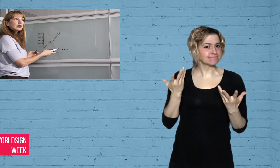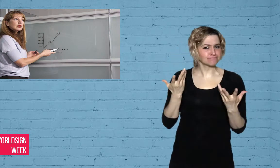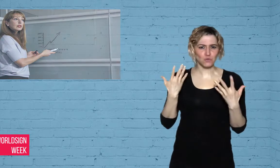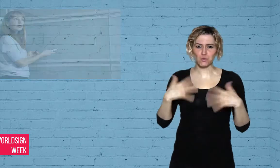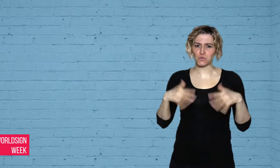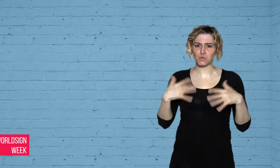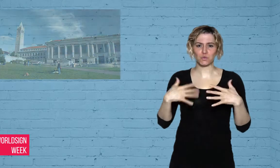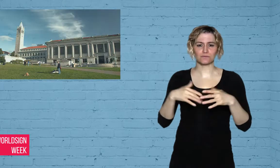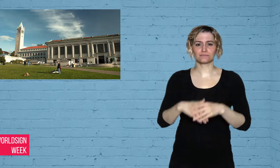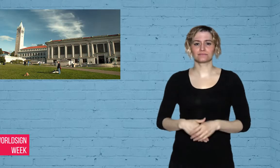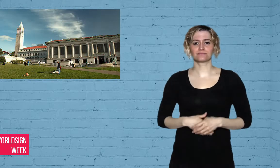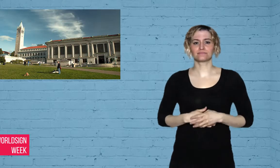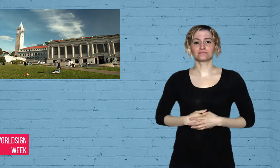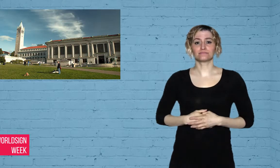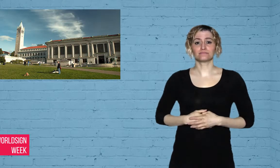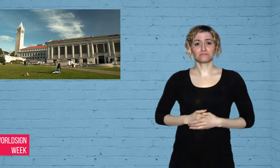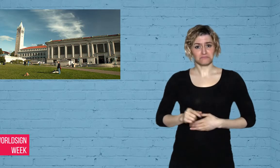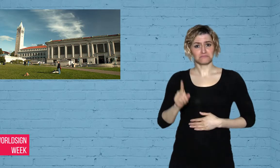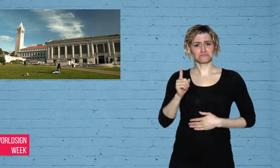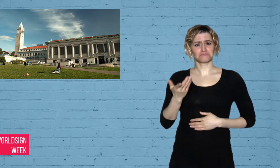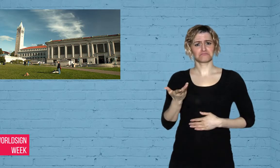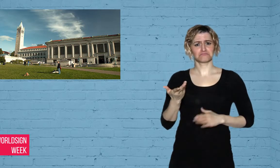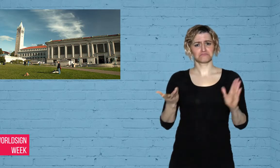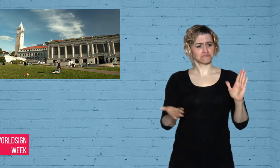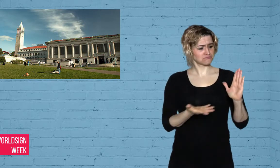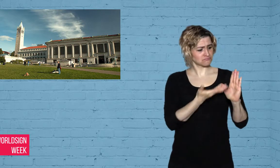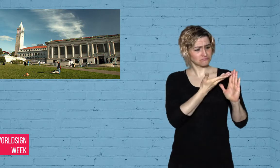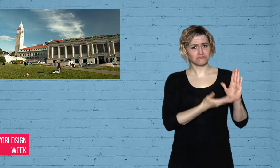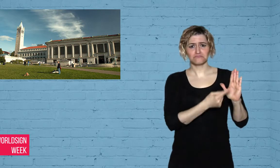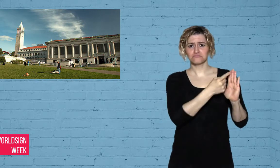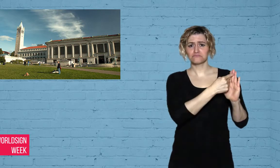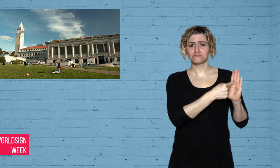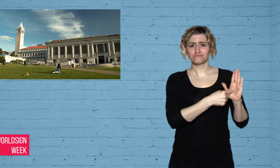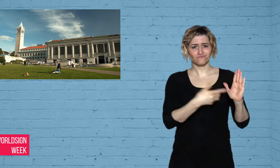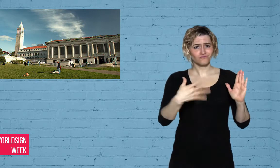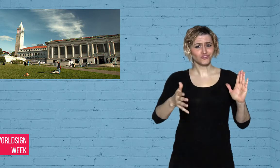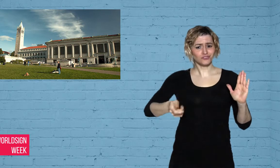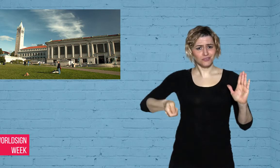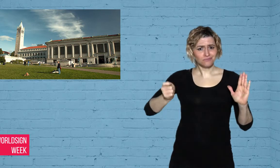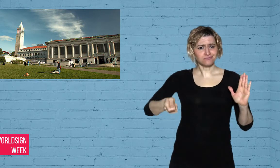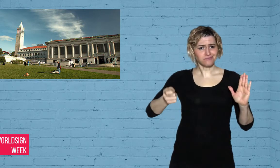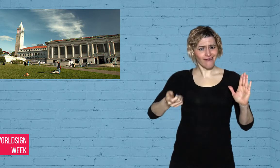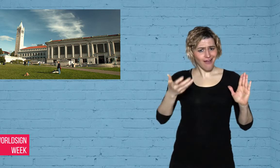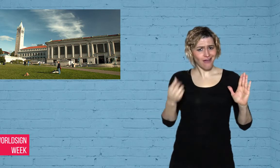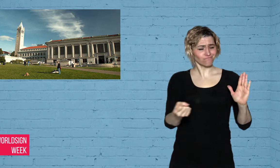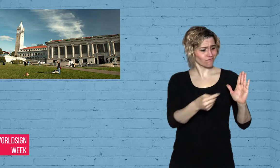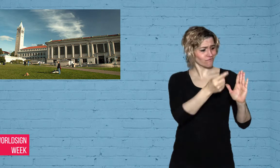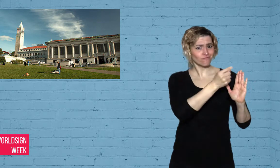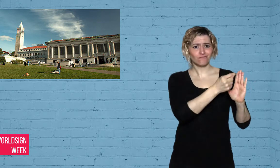Both point to the need to increase